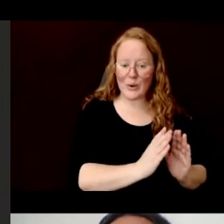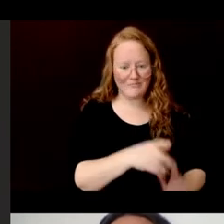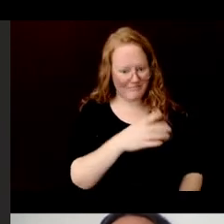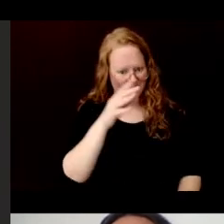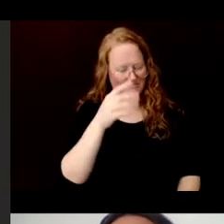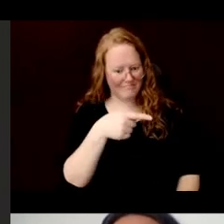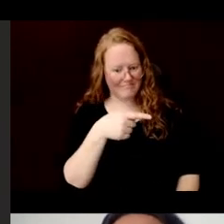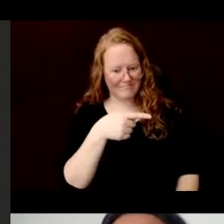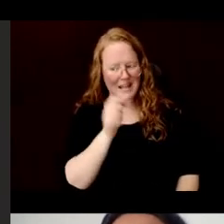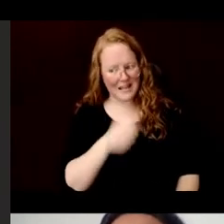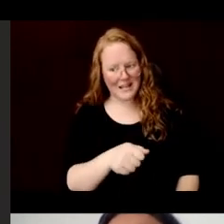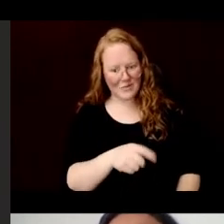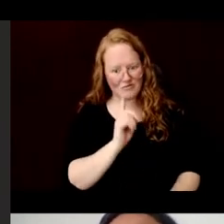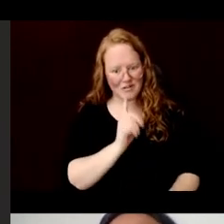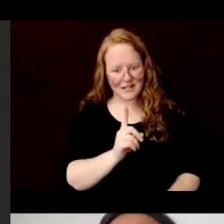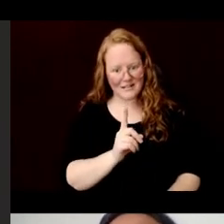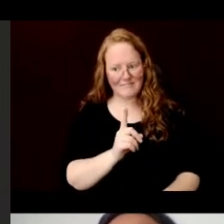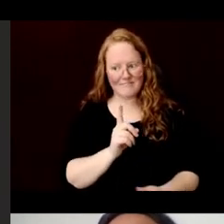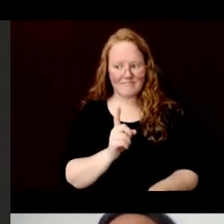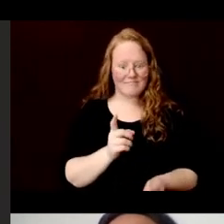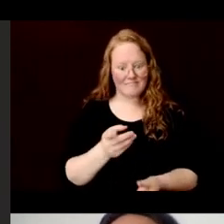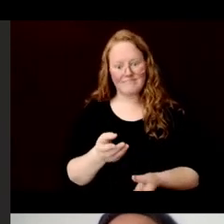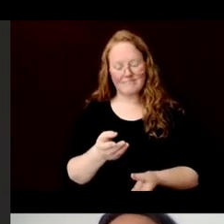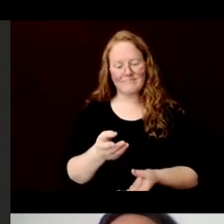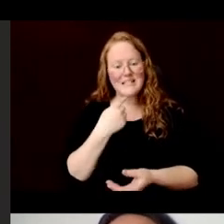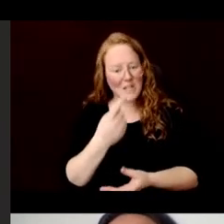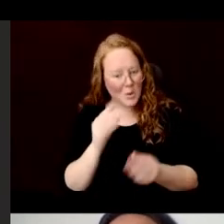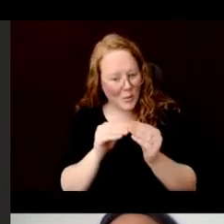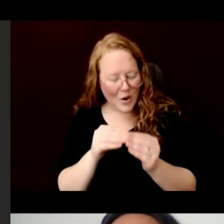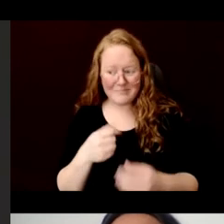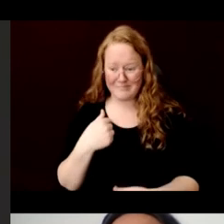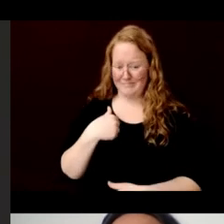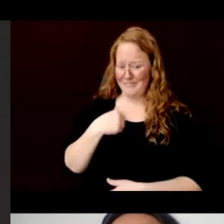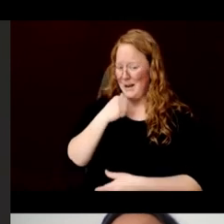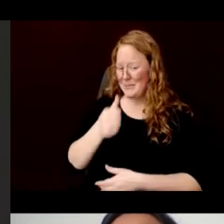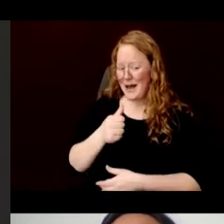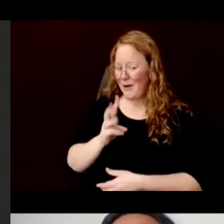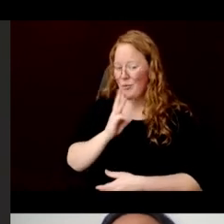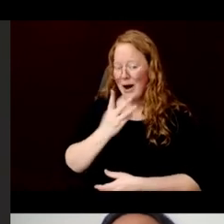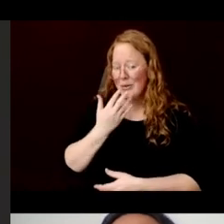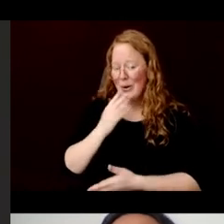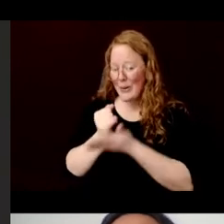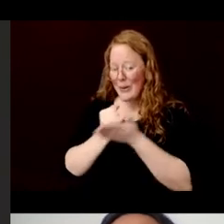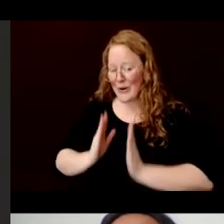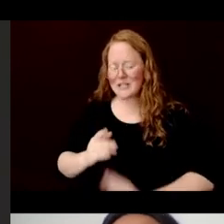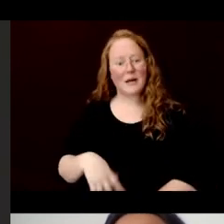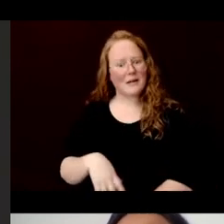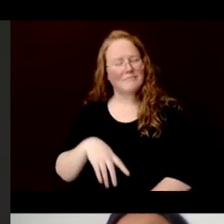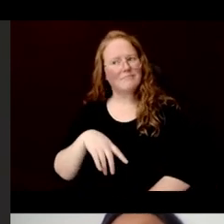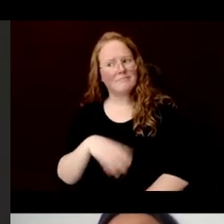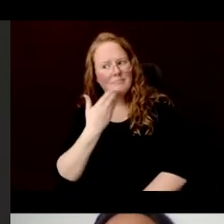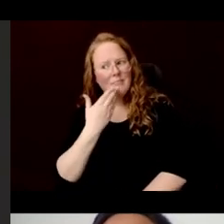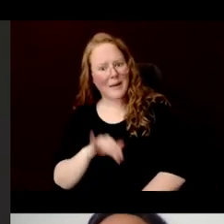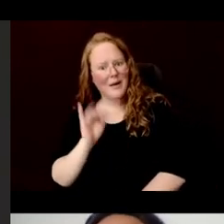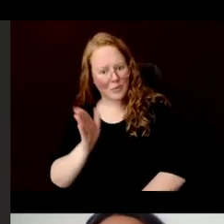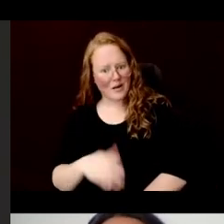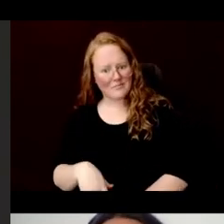I am not a watercolor artist, but I suspect that the absorbency of dó may be amenable to your needs.